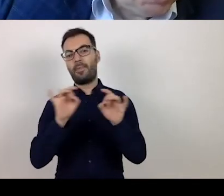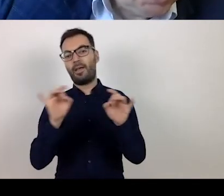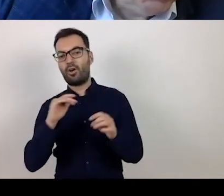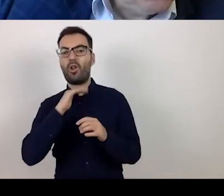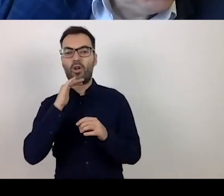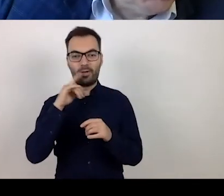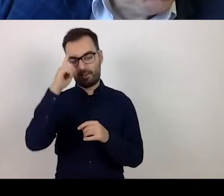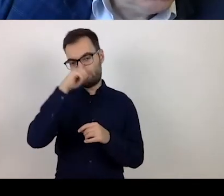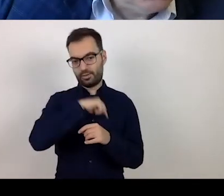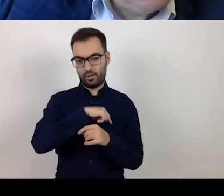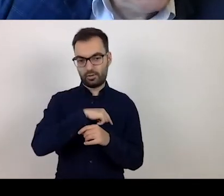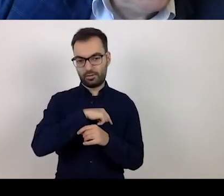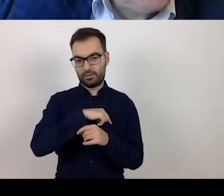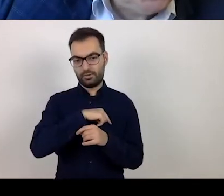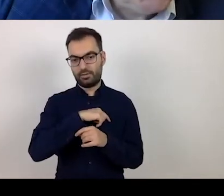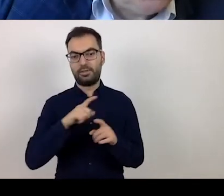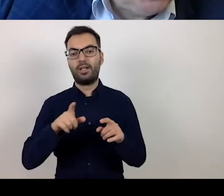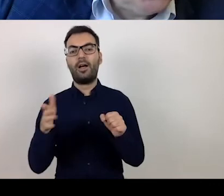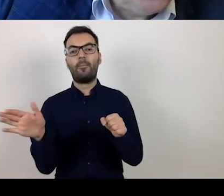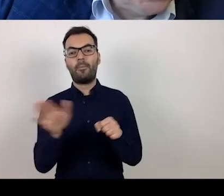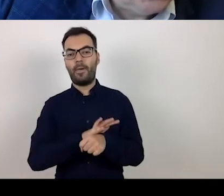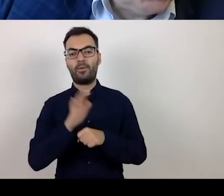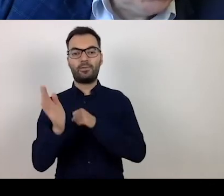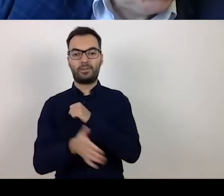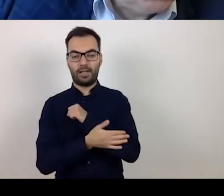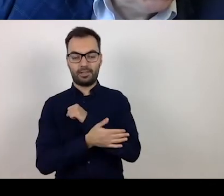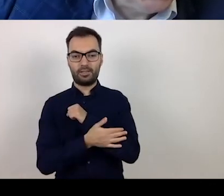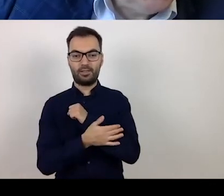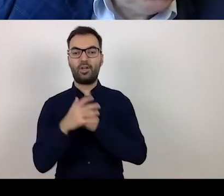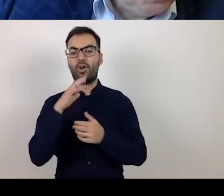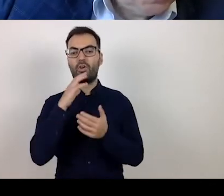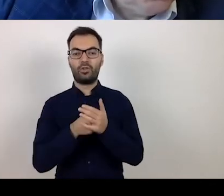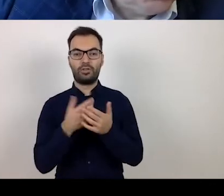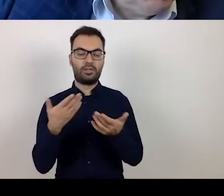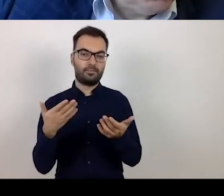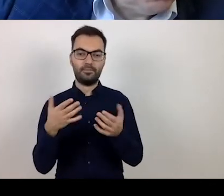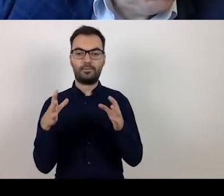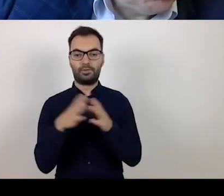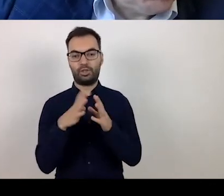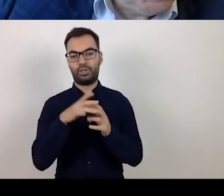This comprehensive support at the centre may be provided to 10 children.